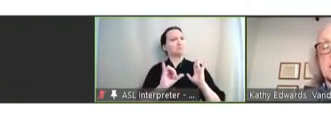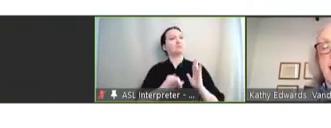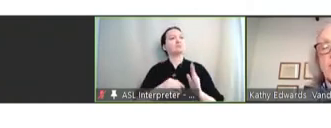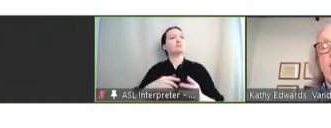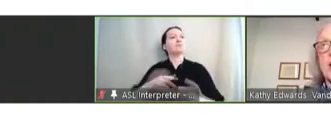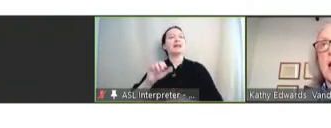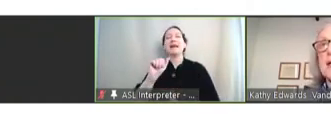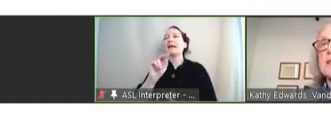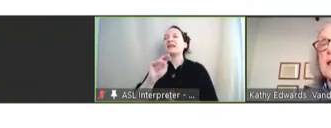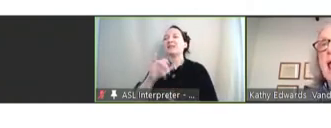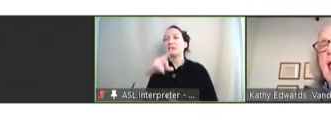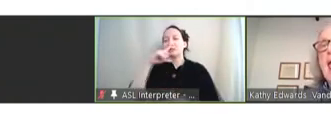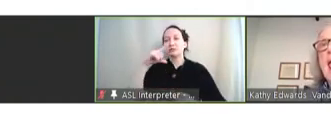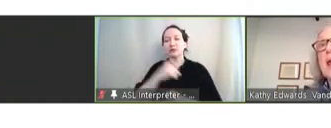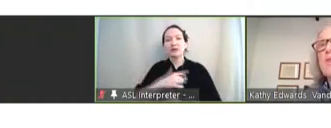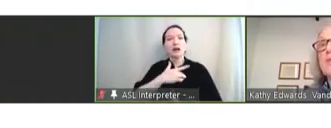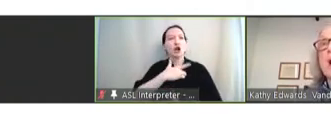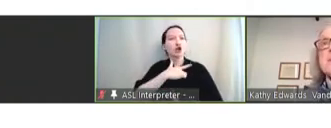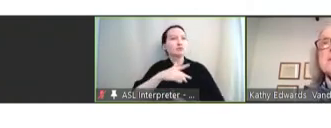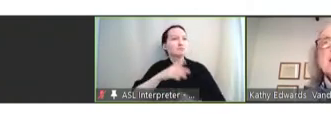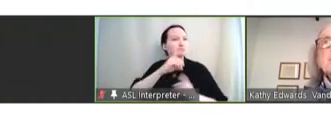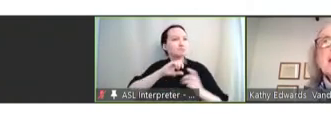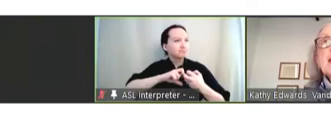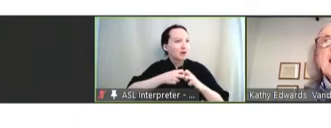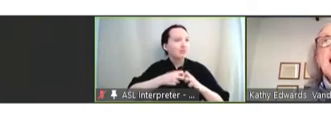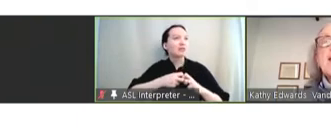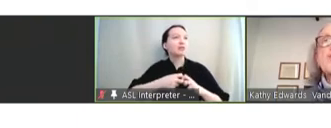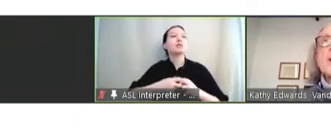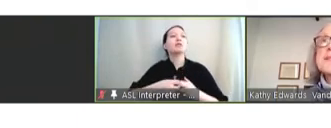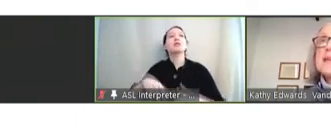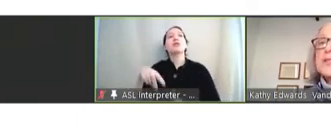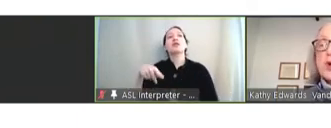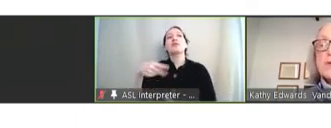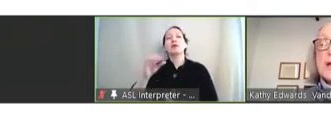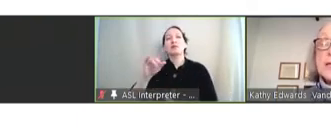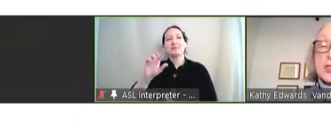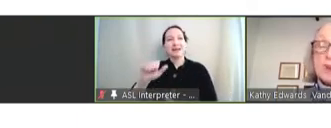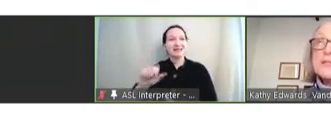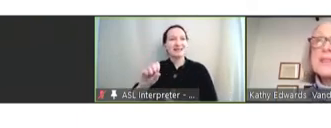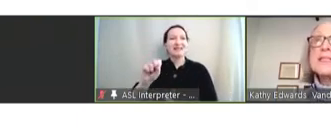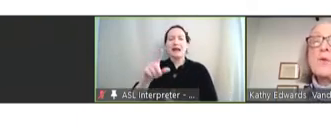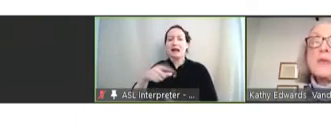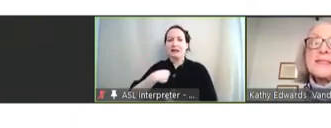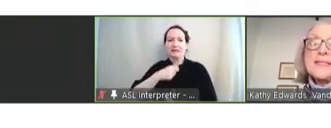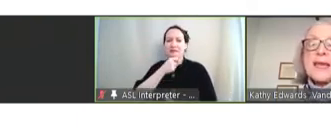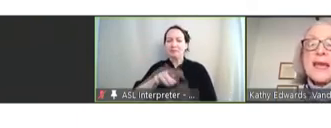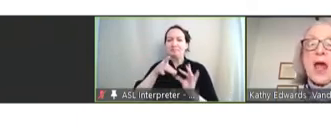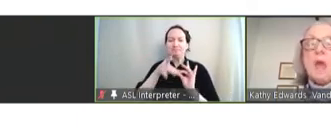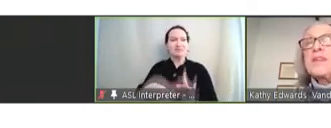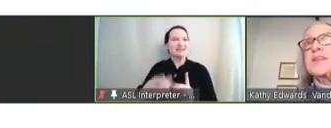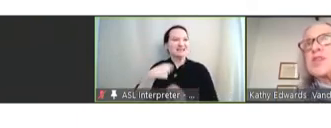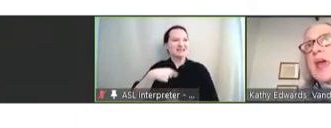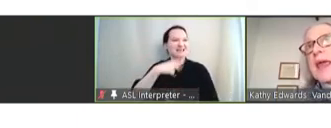and myocarditis and the thrombocytopenia and thrombocytosis that we see with the J